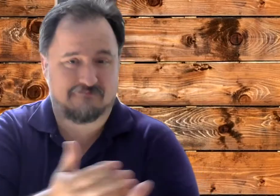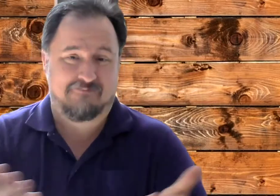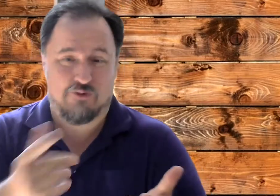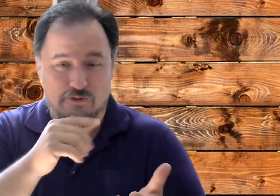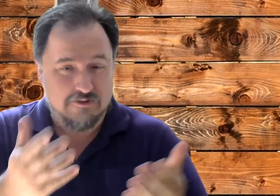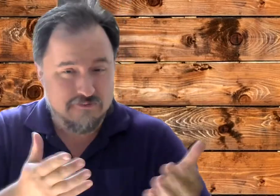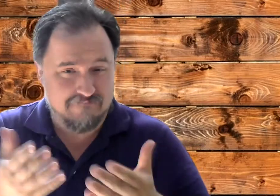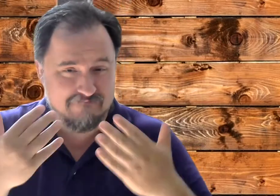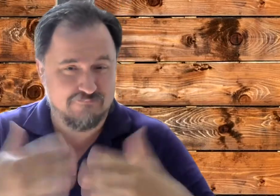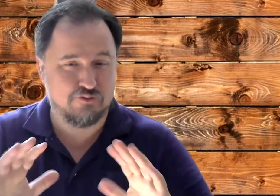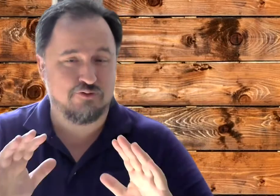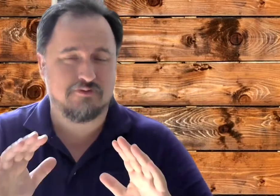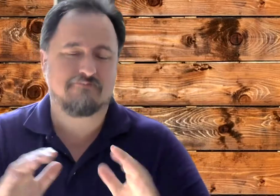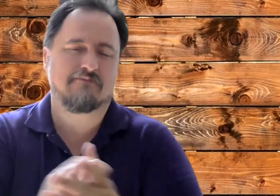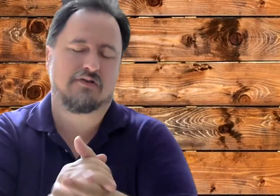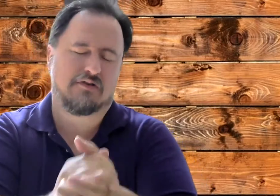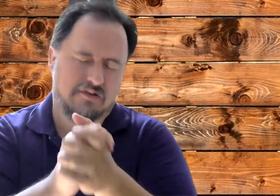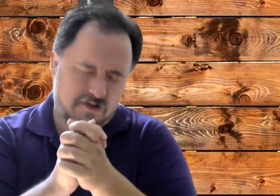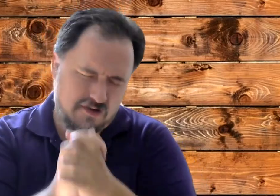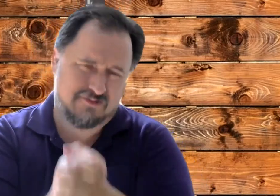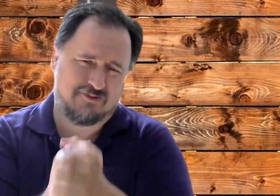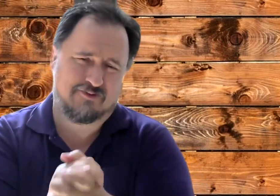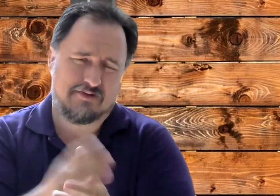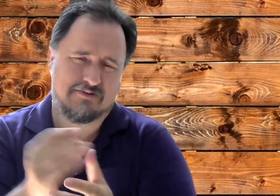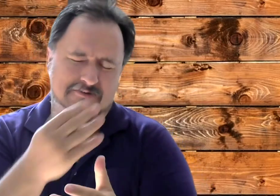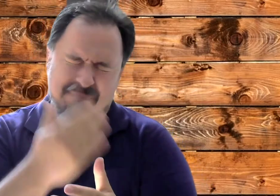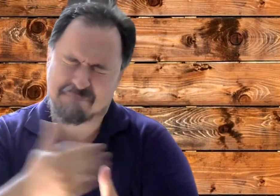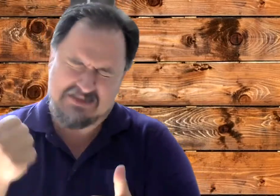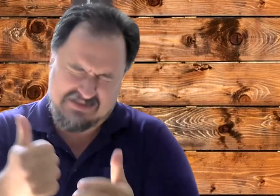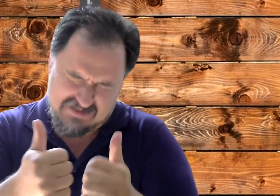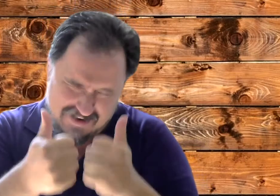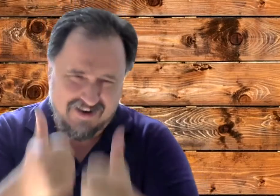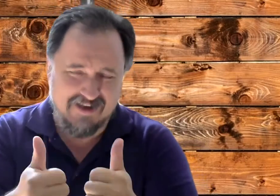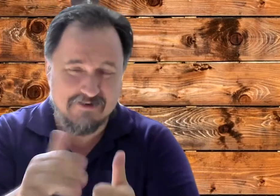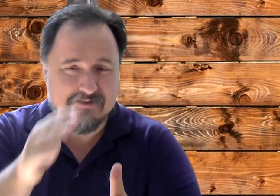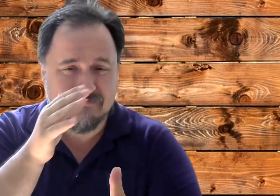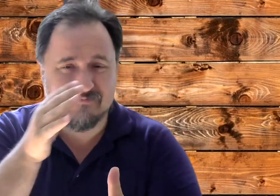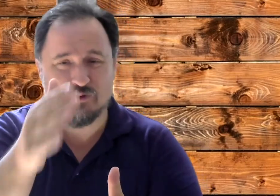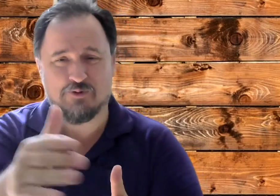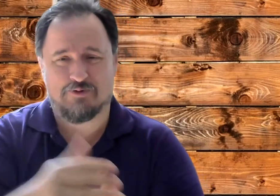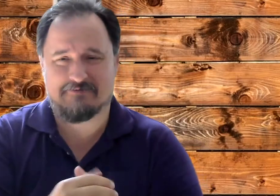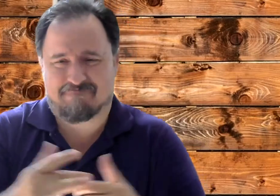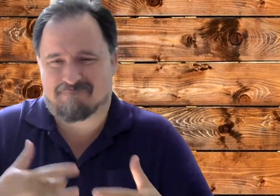Again, to all of you guys, congratulations and the best of luck to your future.